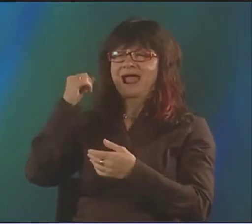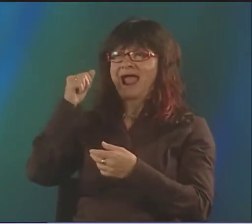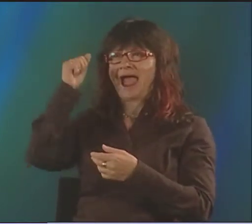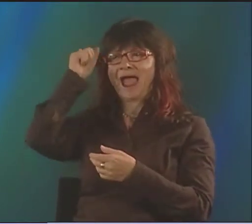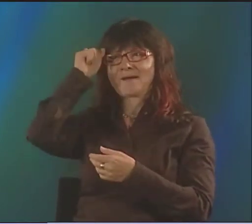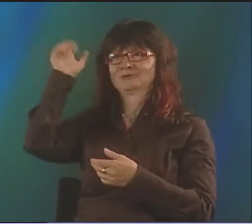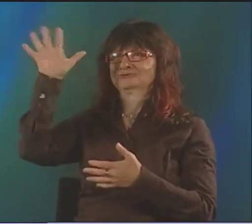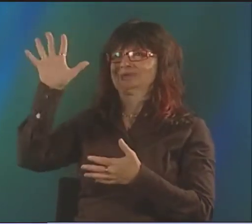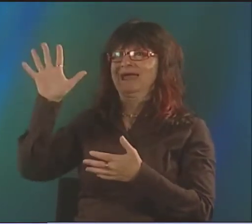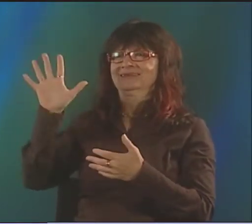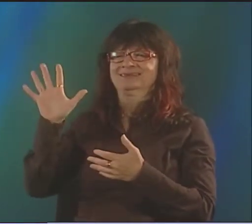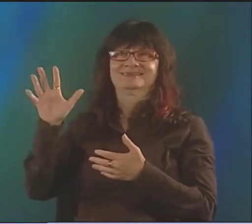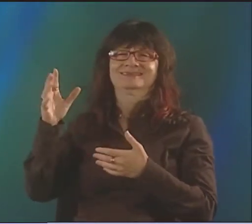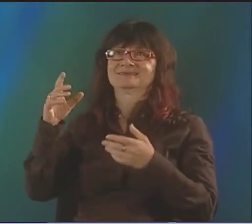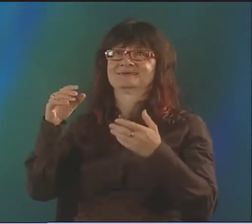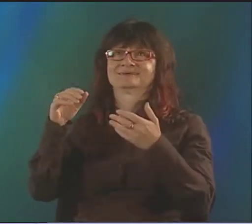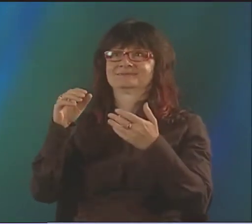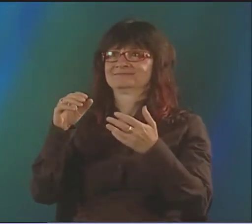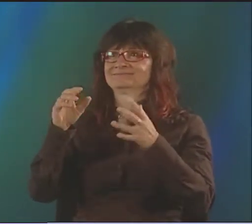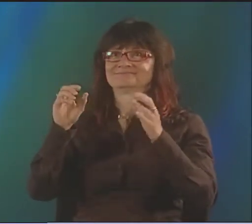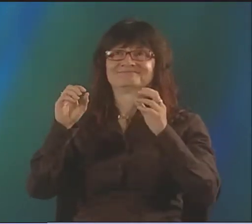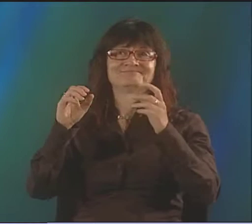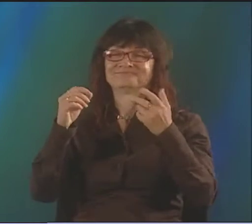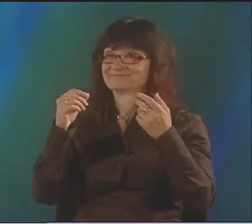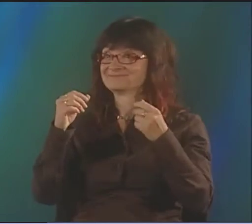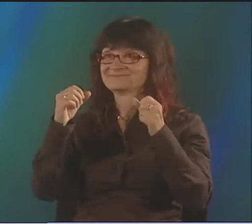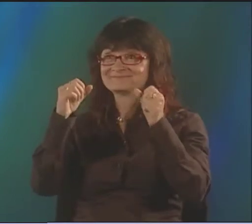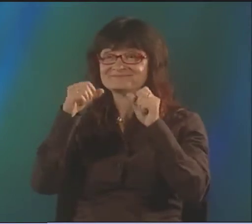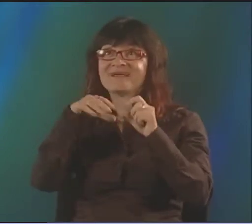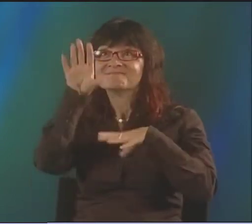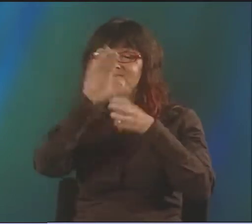WE LEARNED ABOUT FILMS. AND THEY WERE SO ABSTRACT.